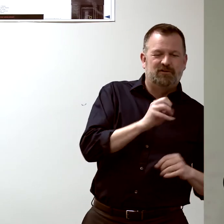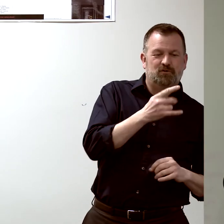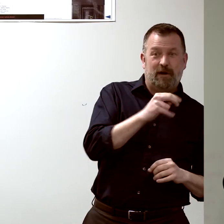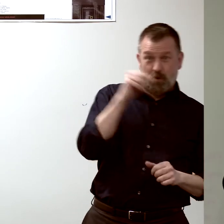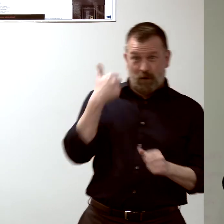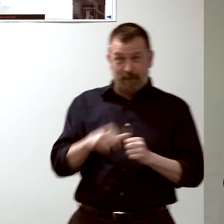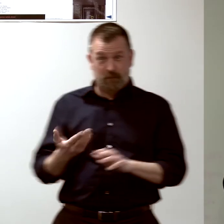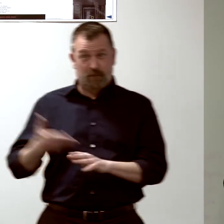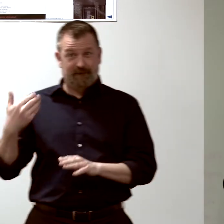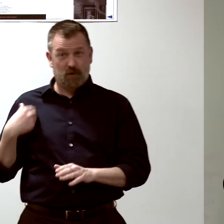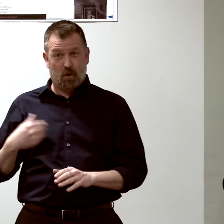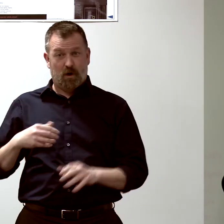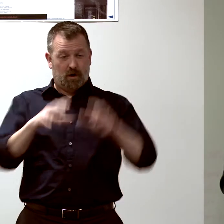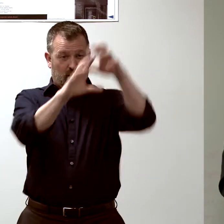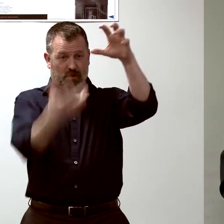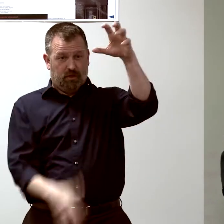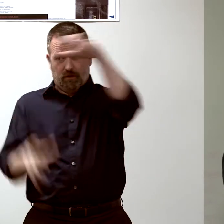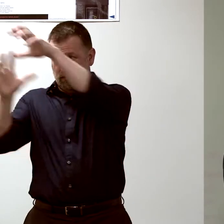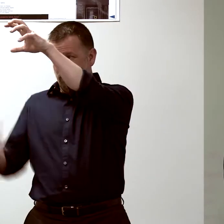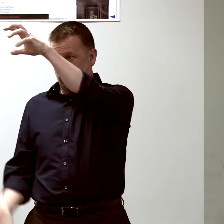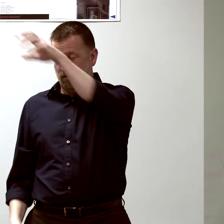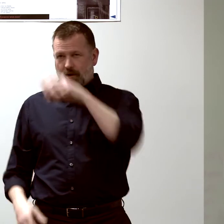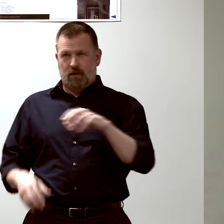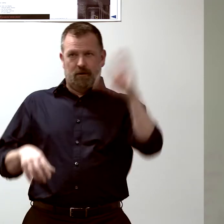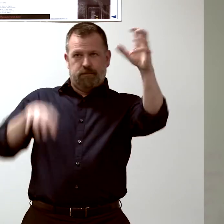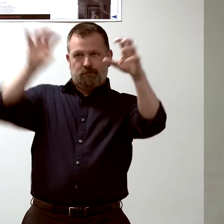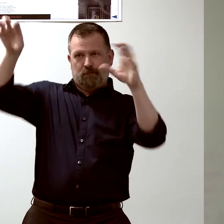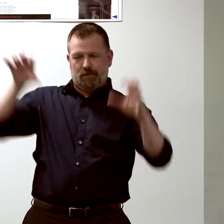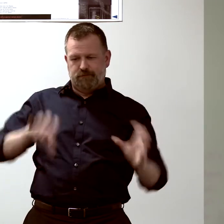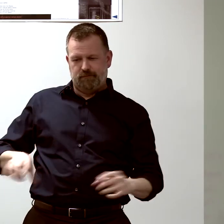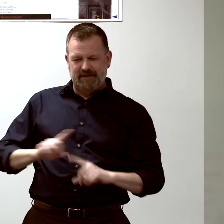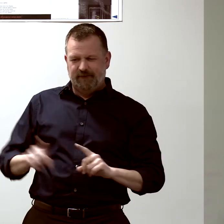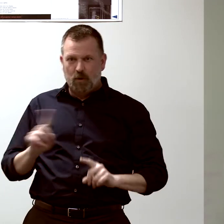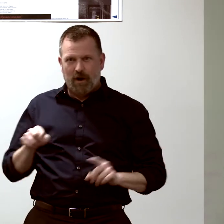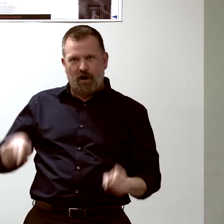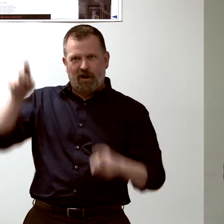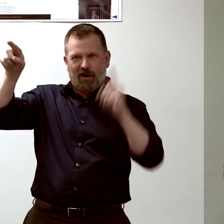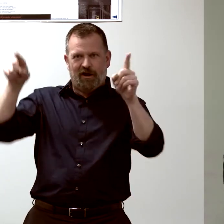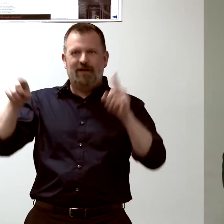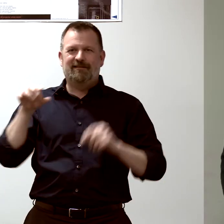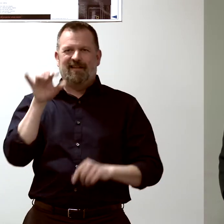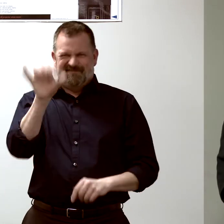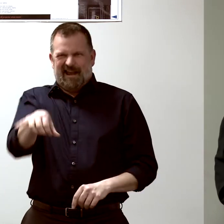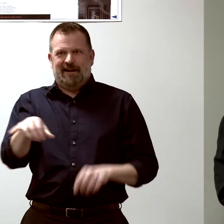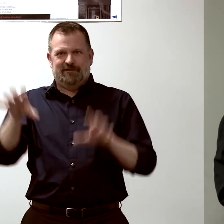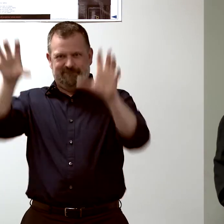showed the relationship between the two strains-- and you can see it's protected against both,